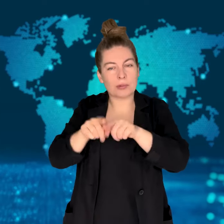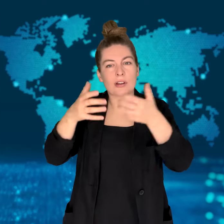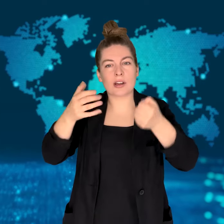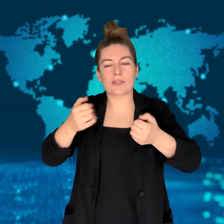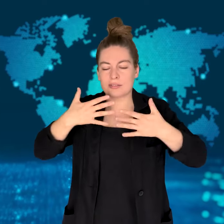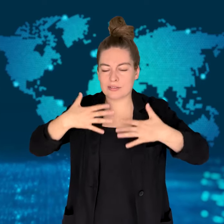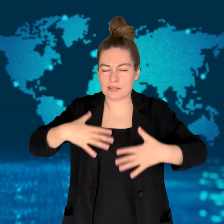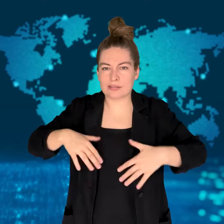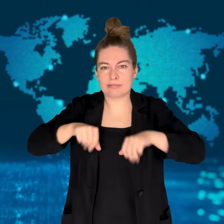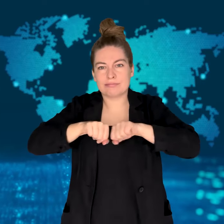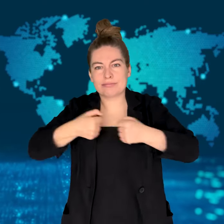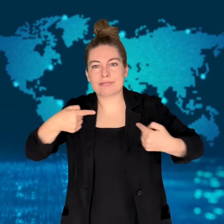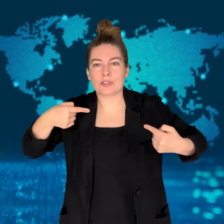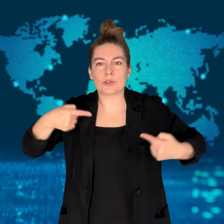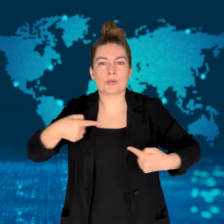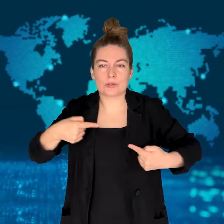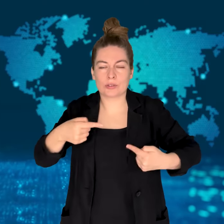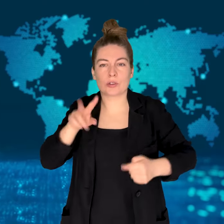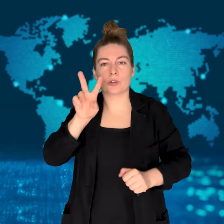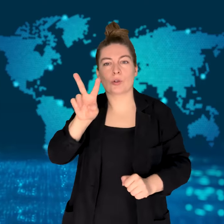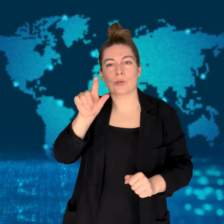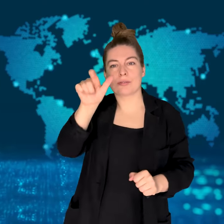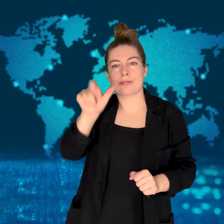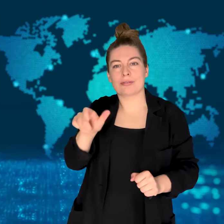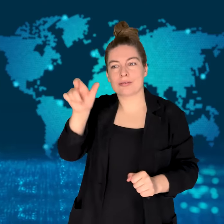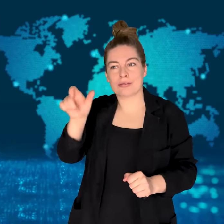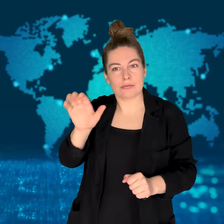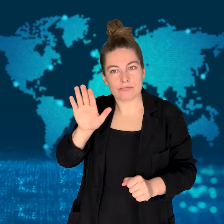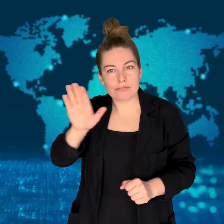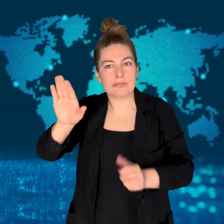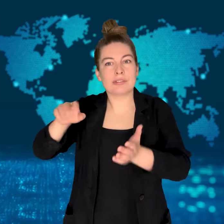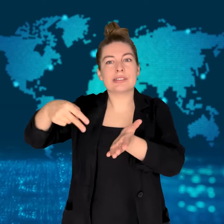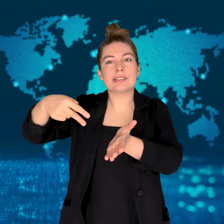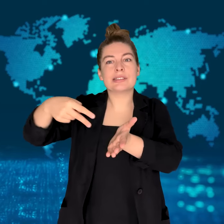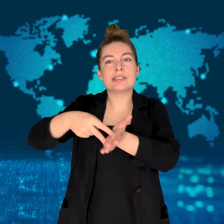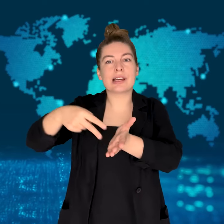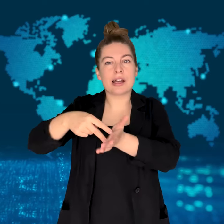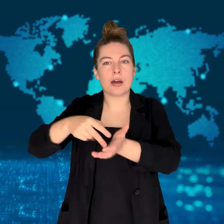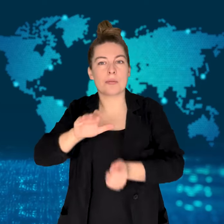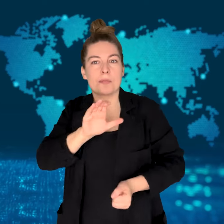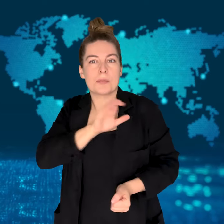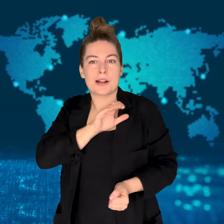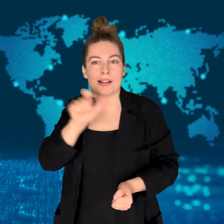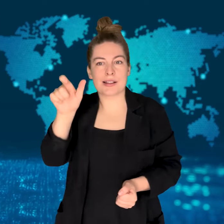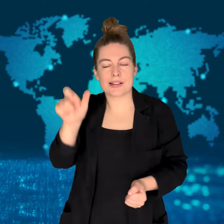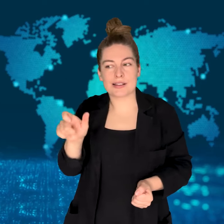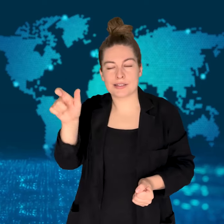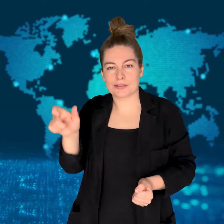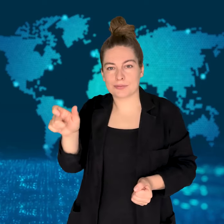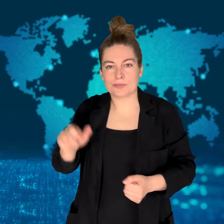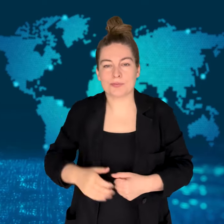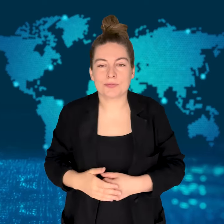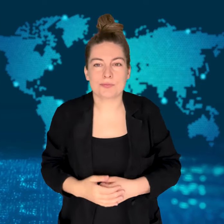Iranian ambassador Hossein Akbari reported